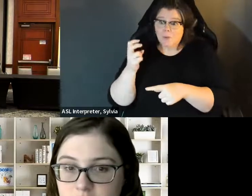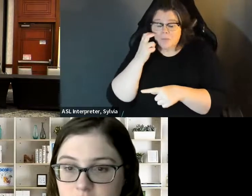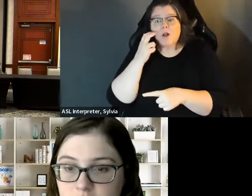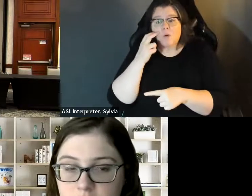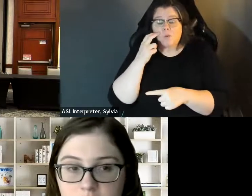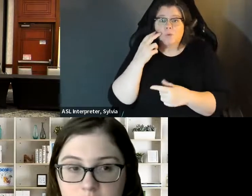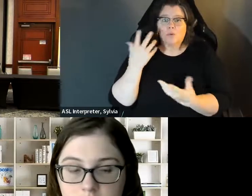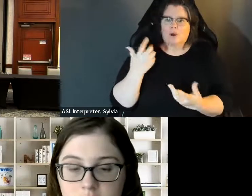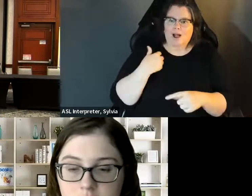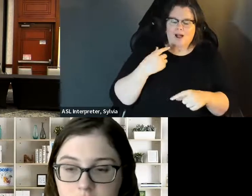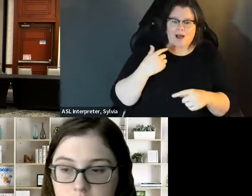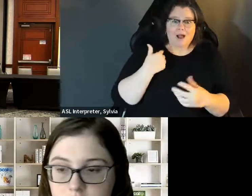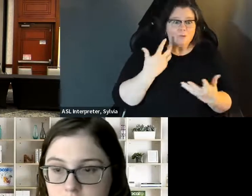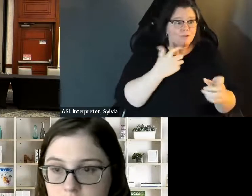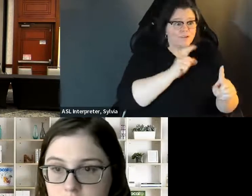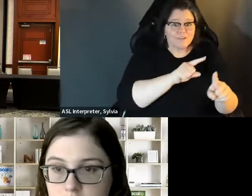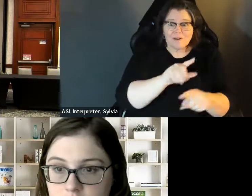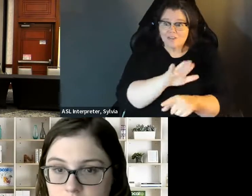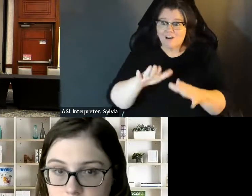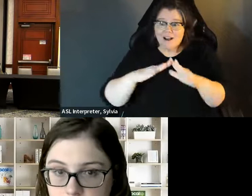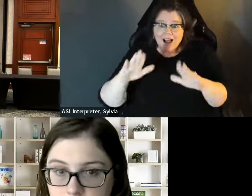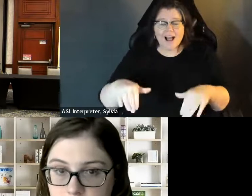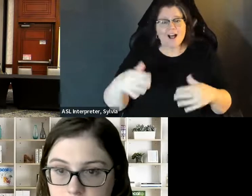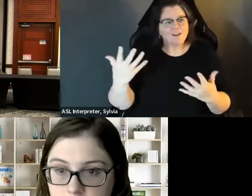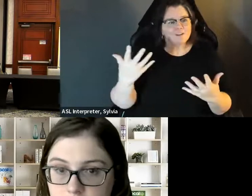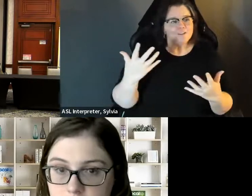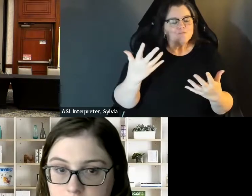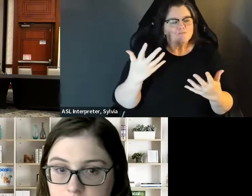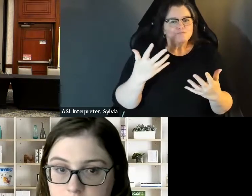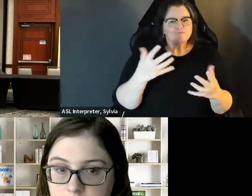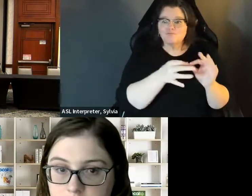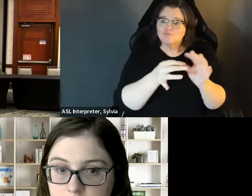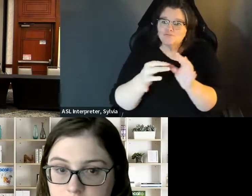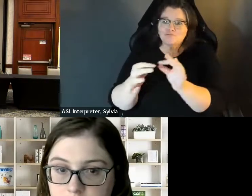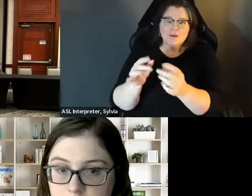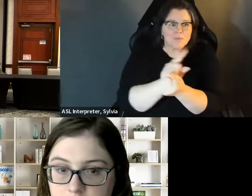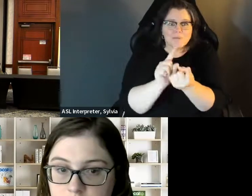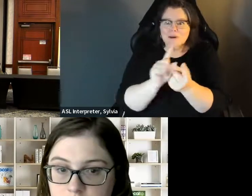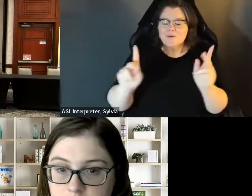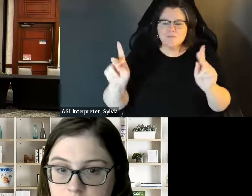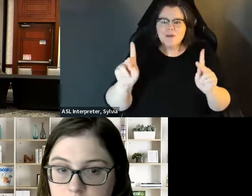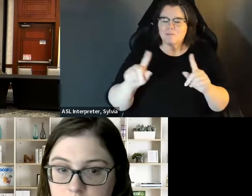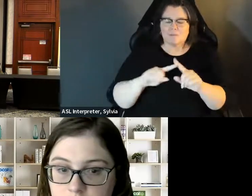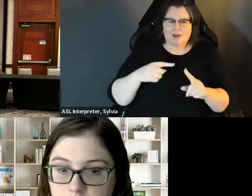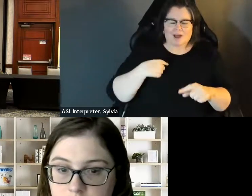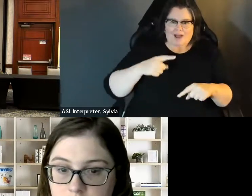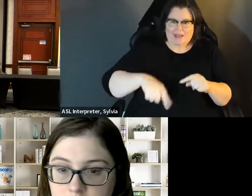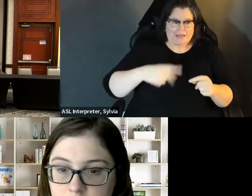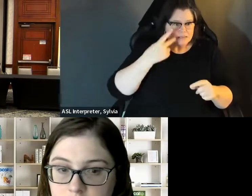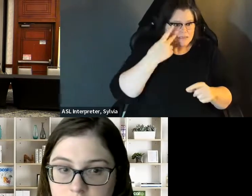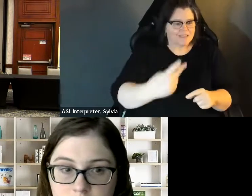It was mentioned about door to door. If you can't see, the door makes it difficult to do door door. mentioned about door to door. If you can't see the door, it makes it difficult to do door to door. Other aspect is that